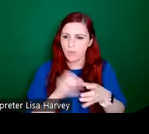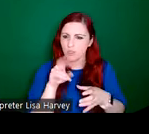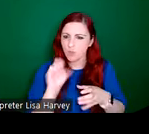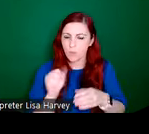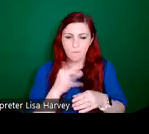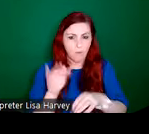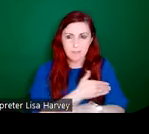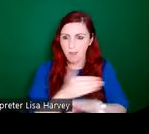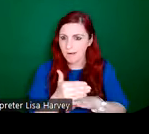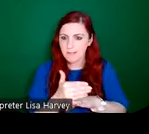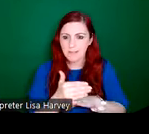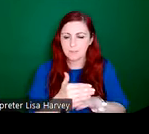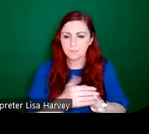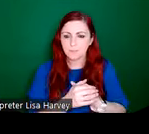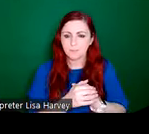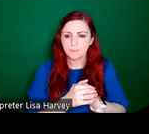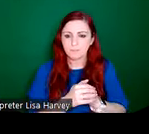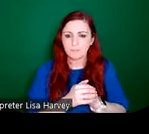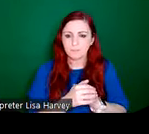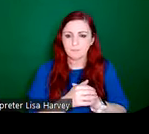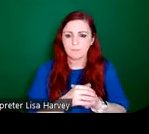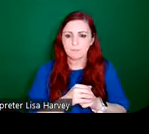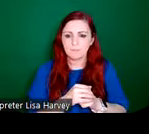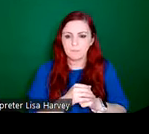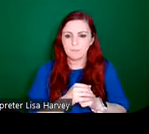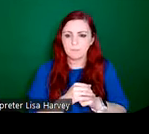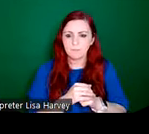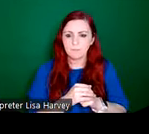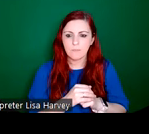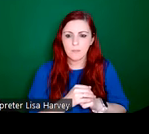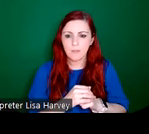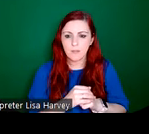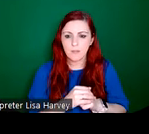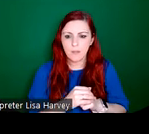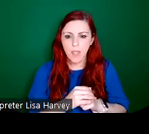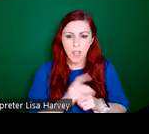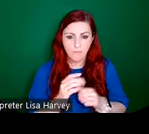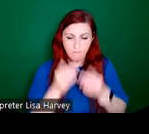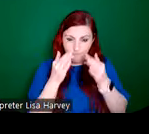And even though it wasn't actually formally incorporated as a cooperative